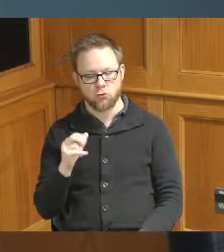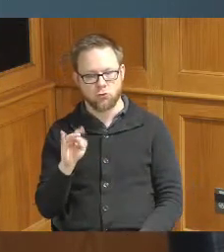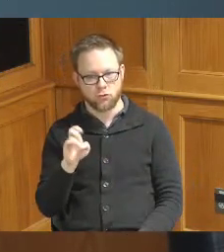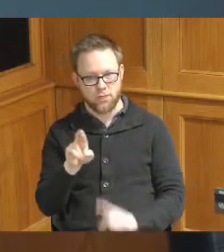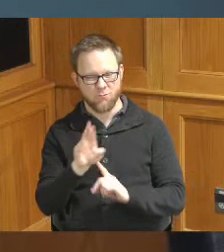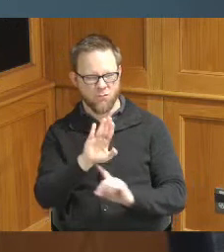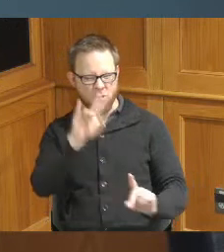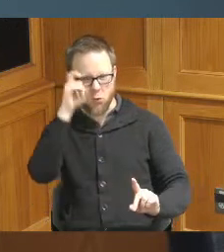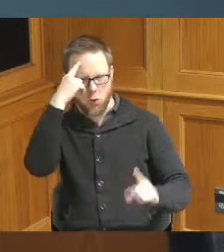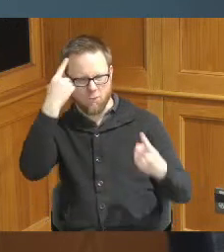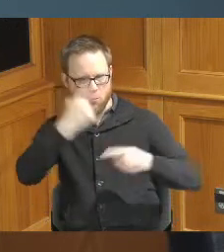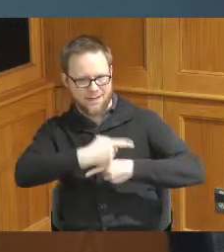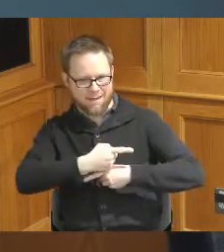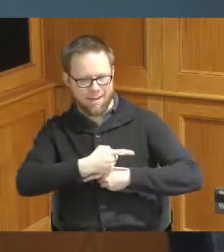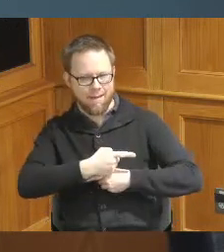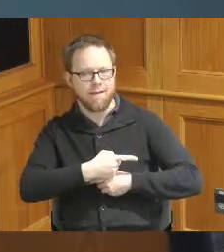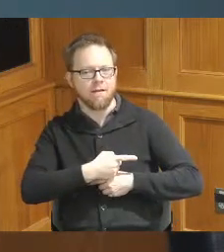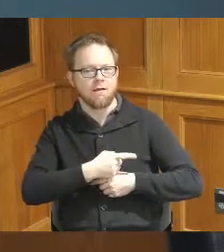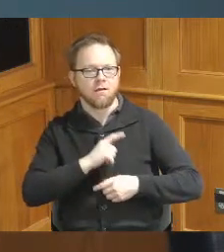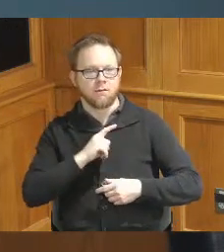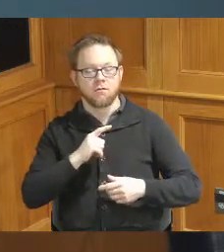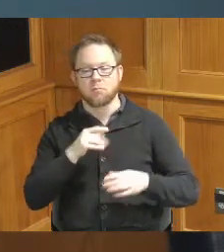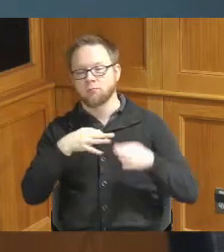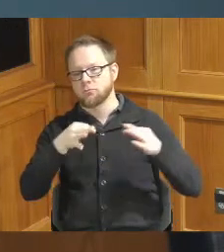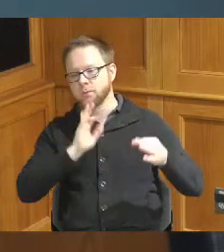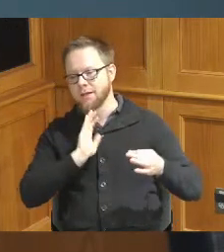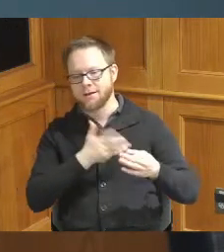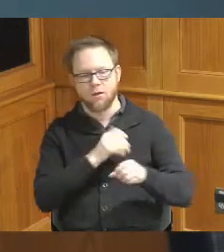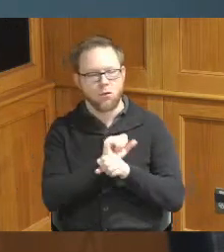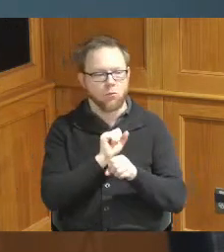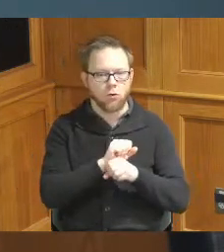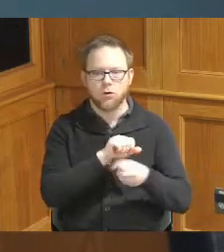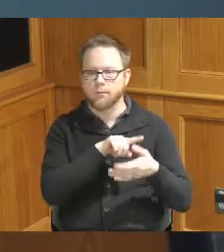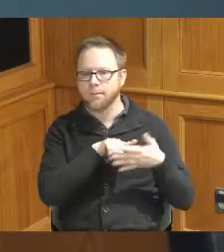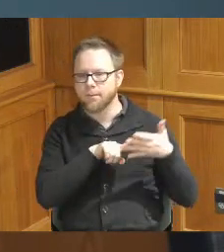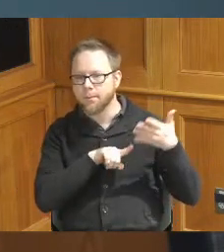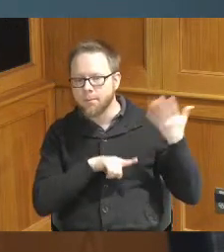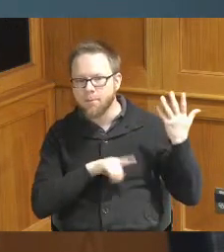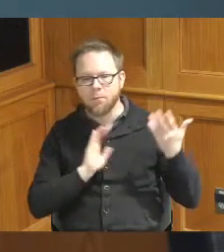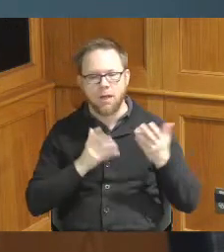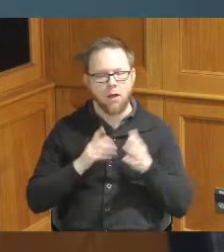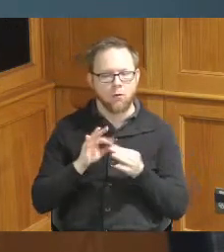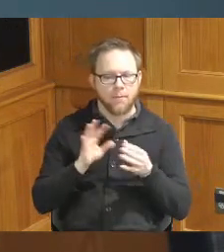day and all the work that we're doing here at the county and our message and direction of